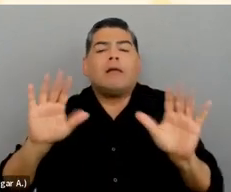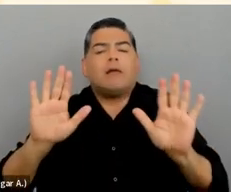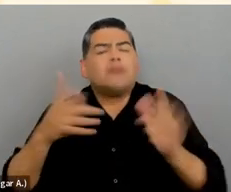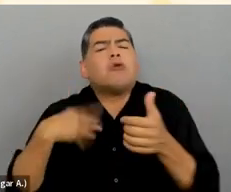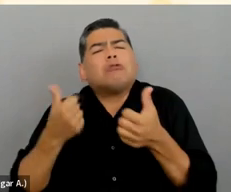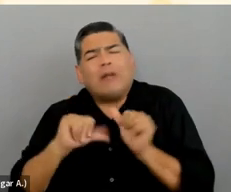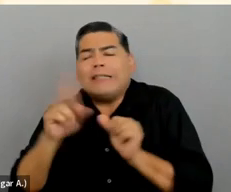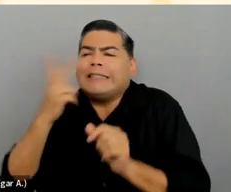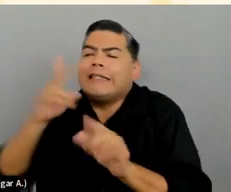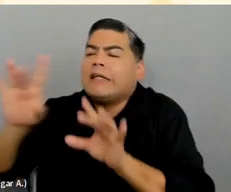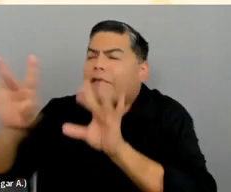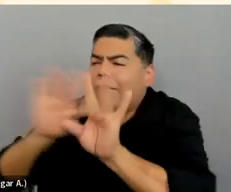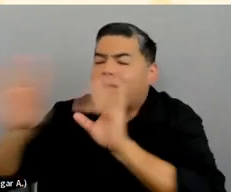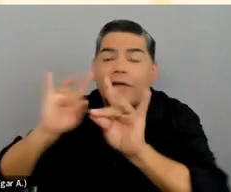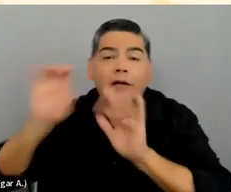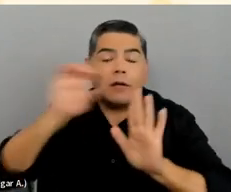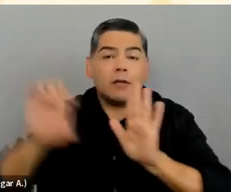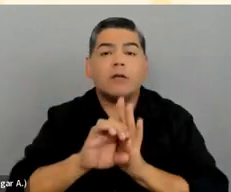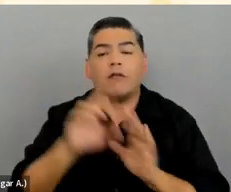in a positive light, and use them appropriately.